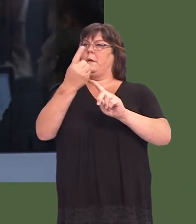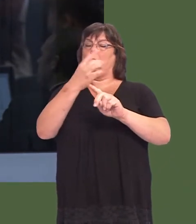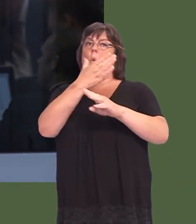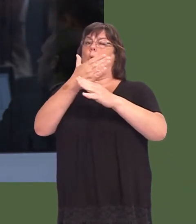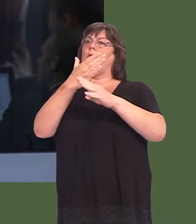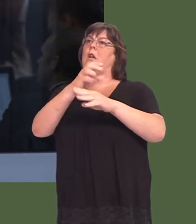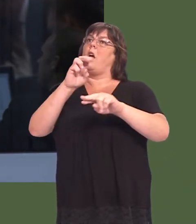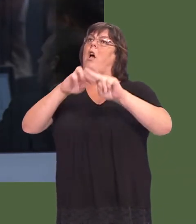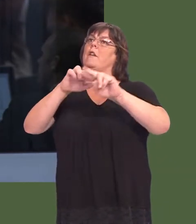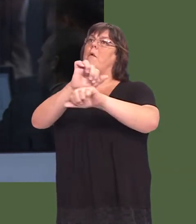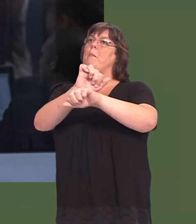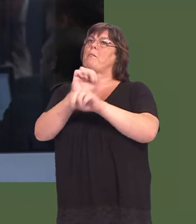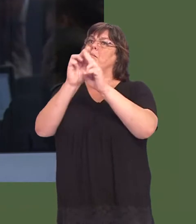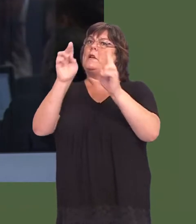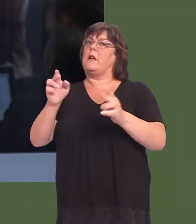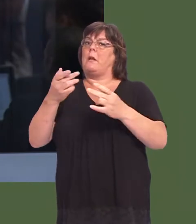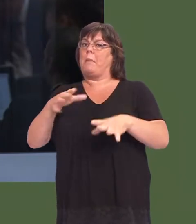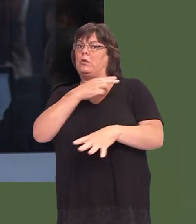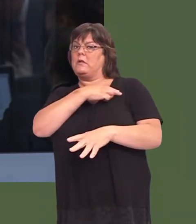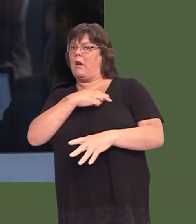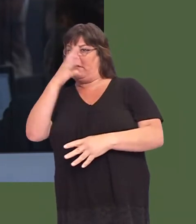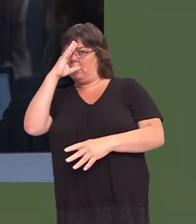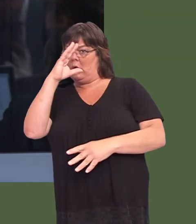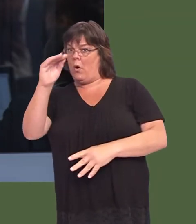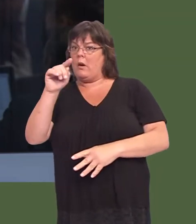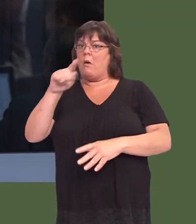who said that the staff are already being told that Cardiff prison is going to be closed